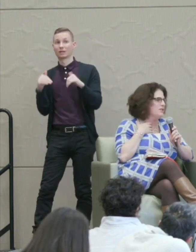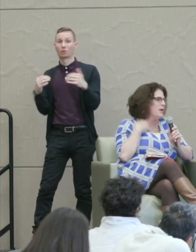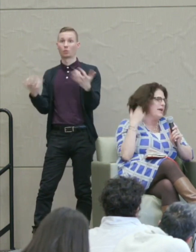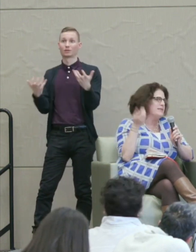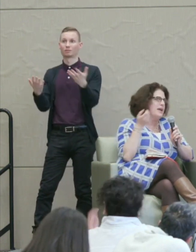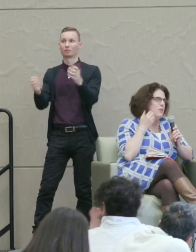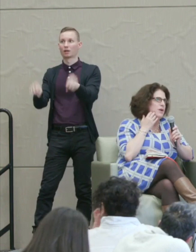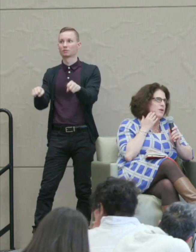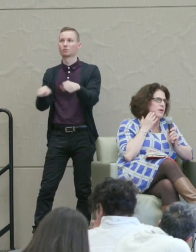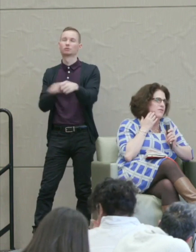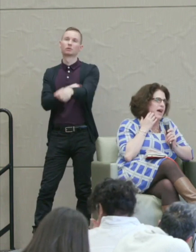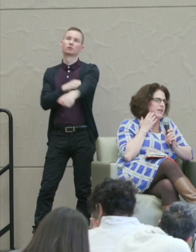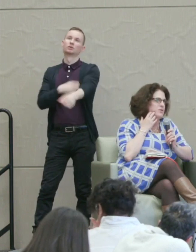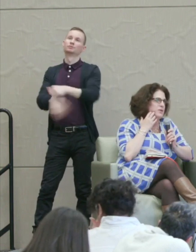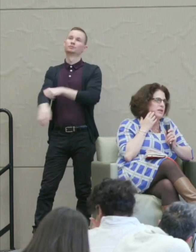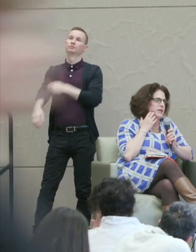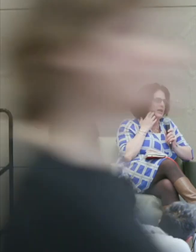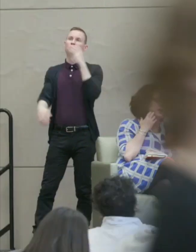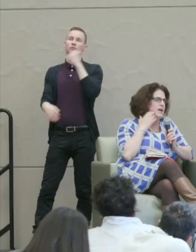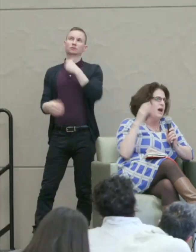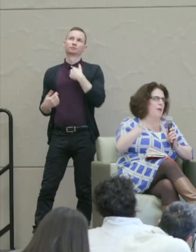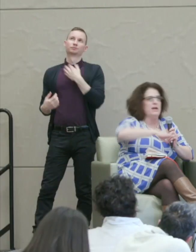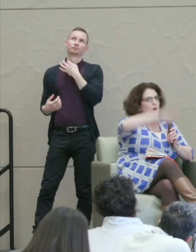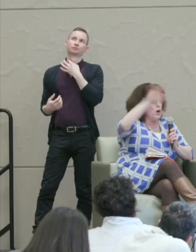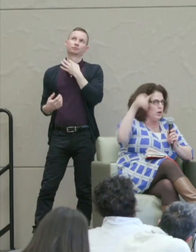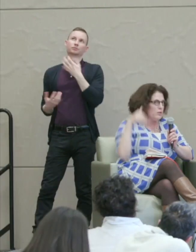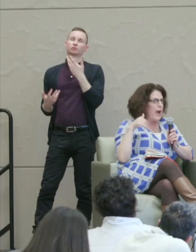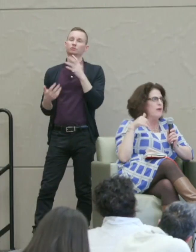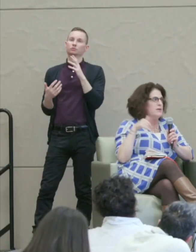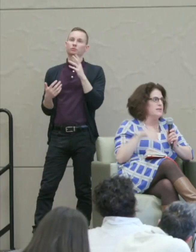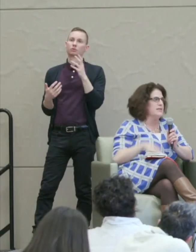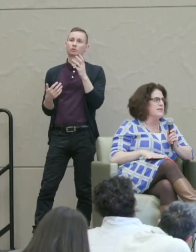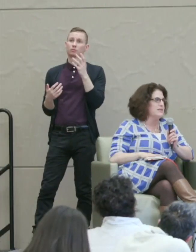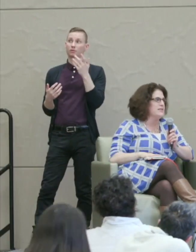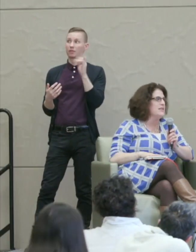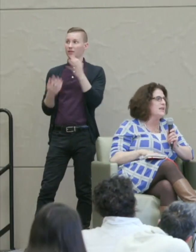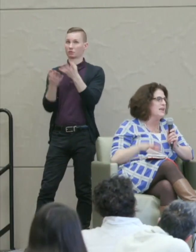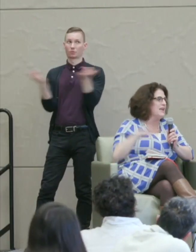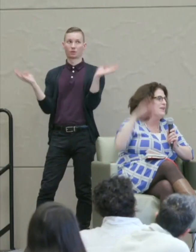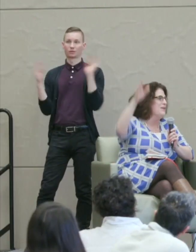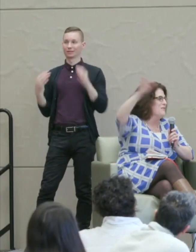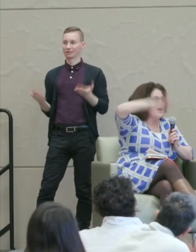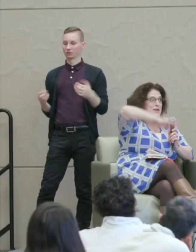And so I guess I wonder if that is really ... I mean all around us in this city very